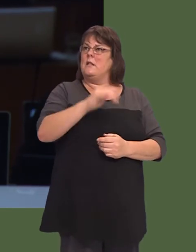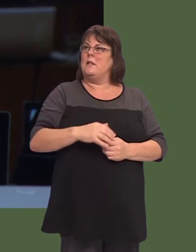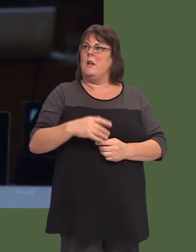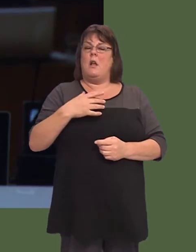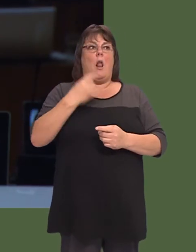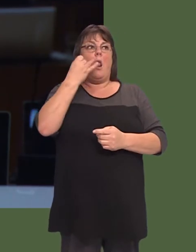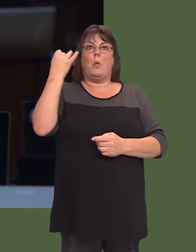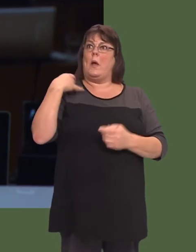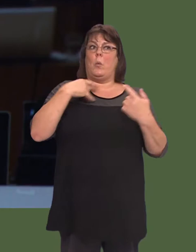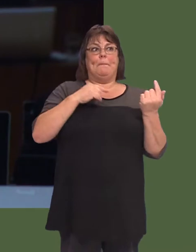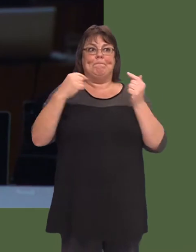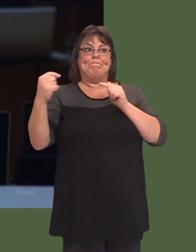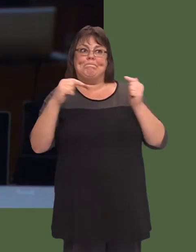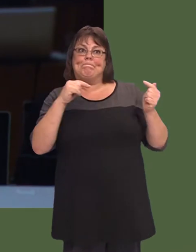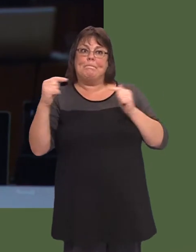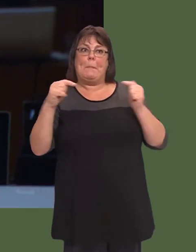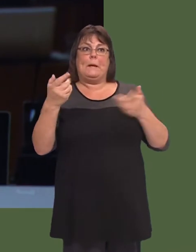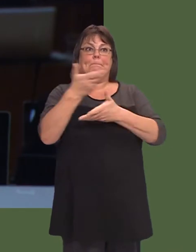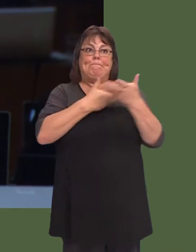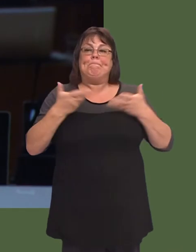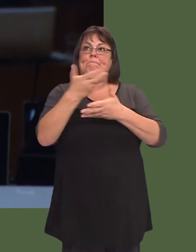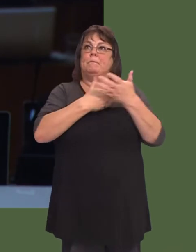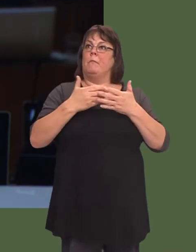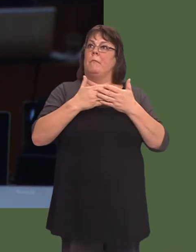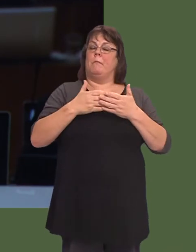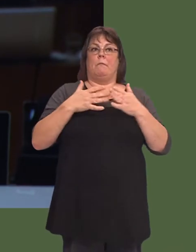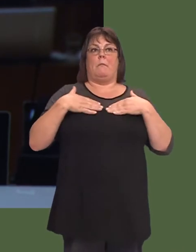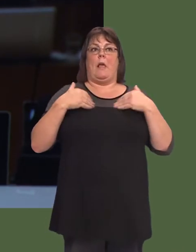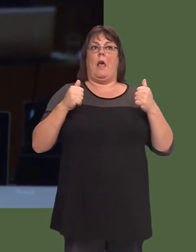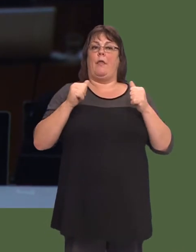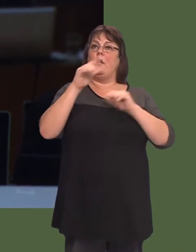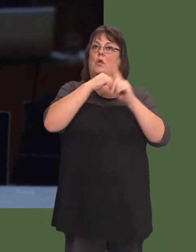adroddiad gan y Pwyllgor Iechyd a Gofal Cymdeithasol ar recriwtio meddygol.